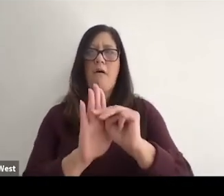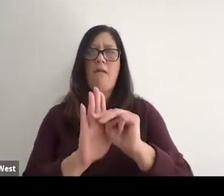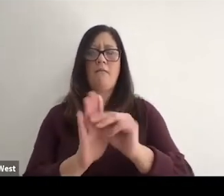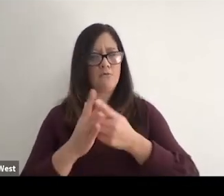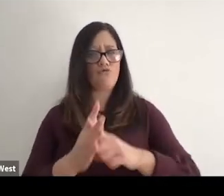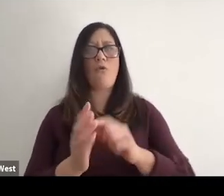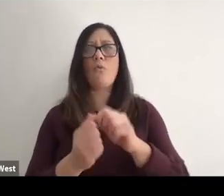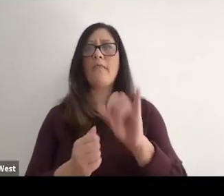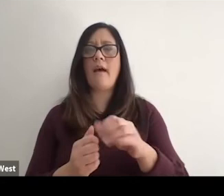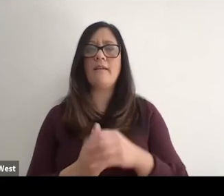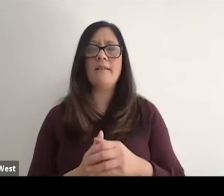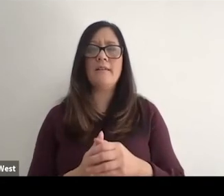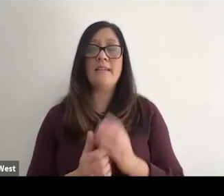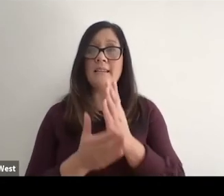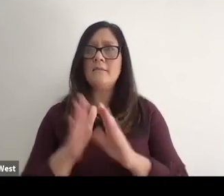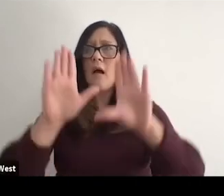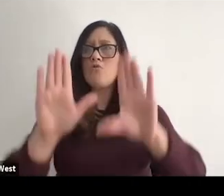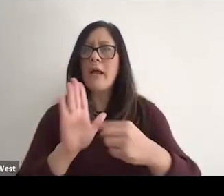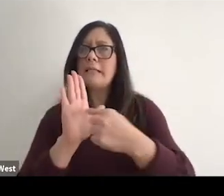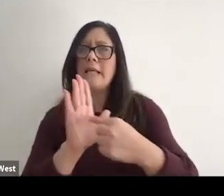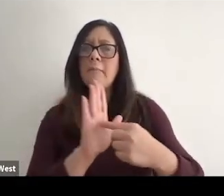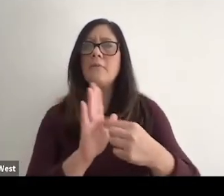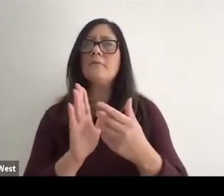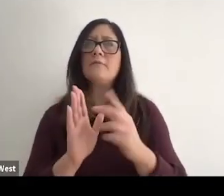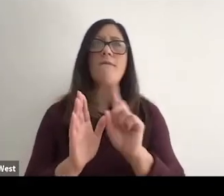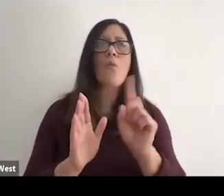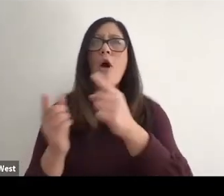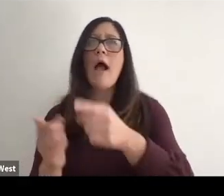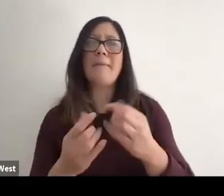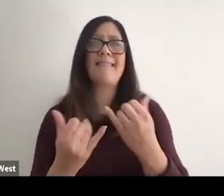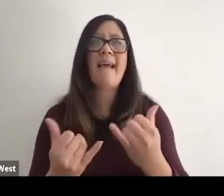And there's some great examples in schools where that's happening, but it's not happening enough,